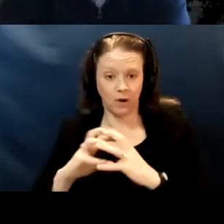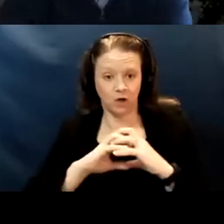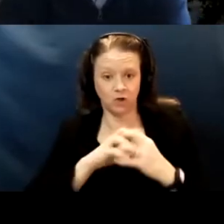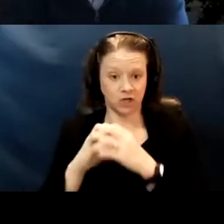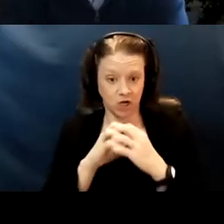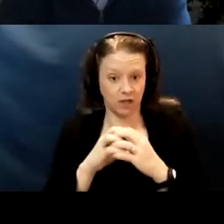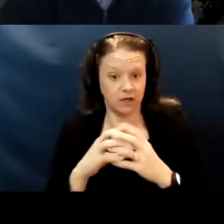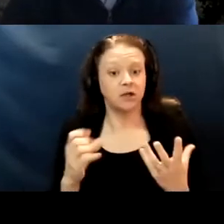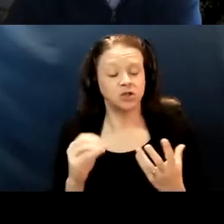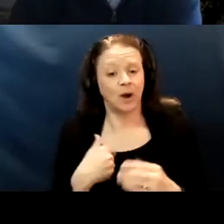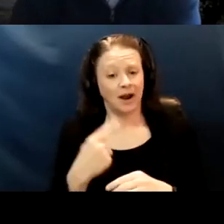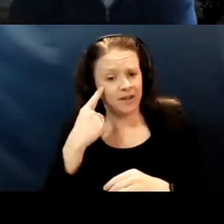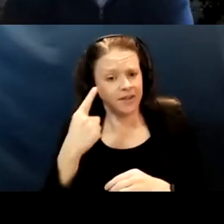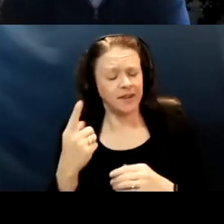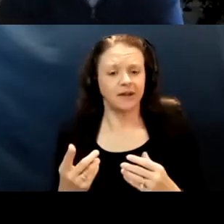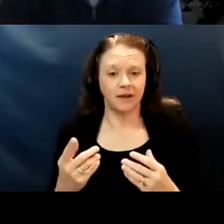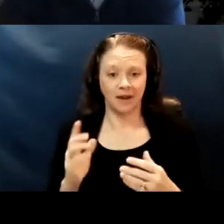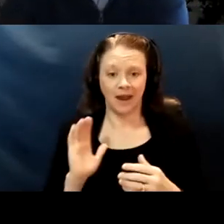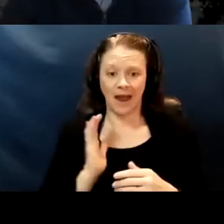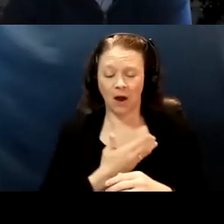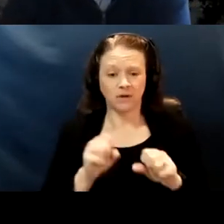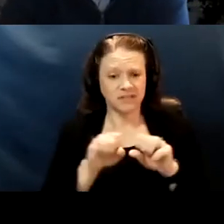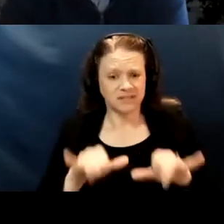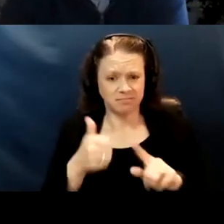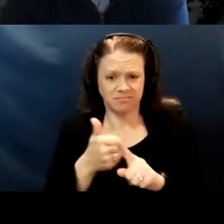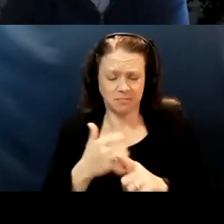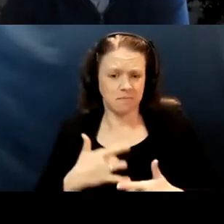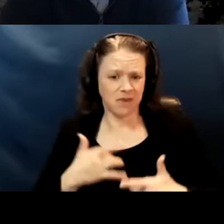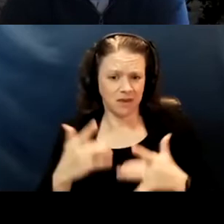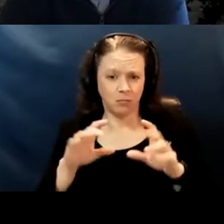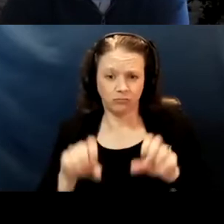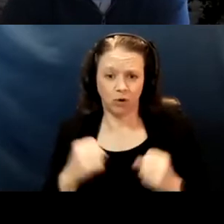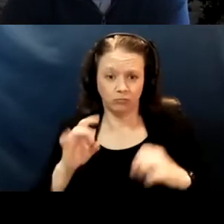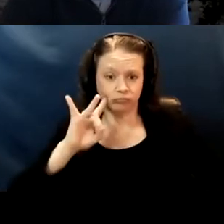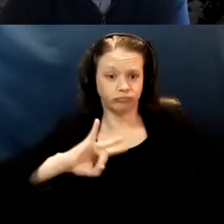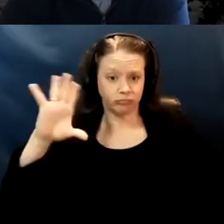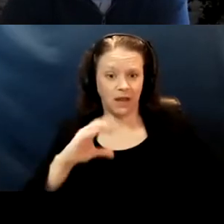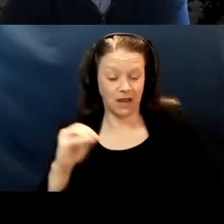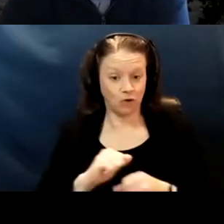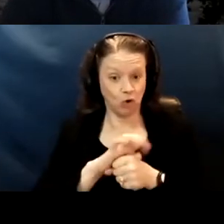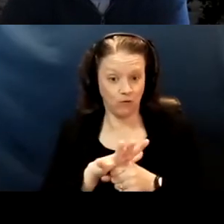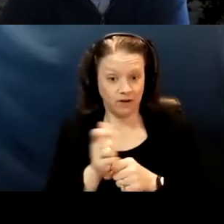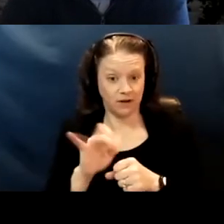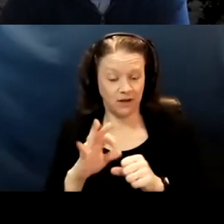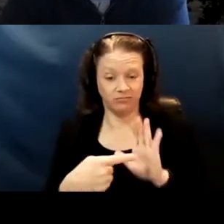given how broken all of our systems are and how COVID exposed a lot of those brokenness, a lot of that brokenness